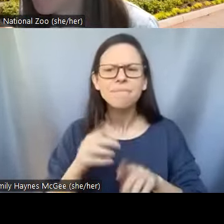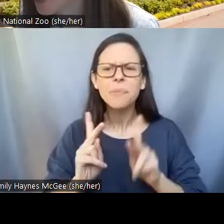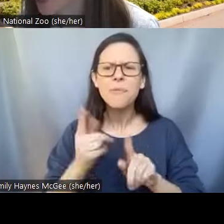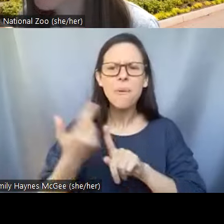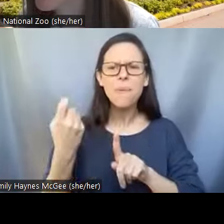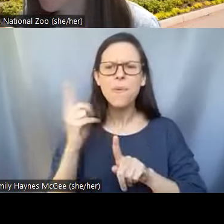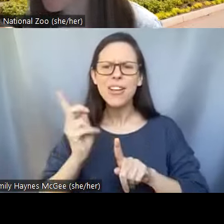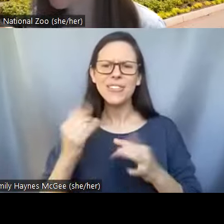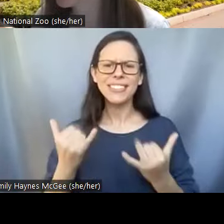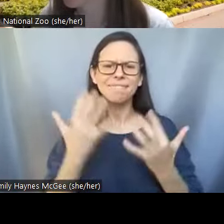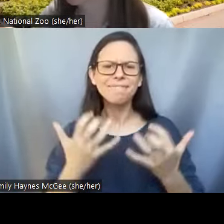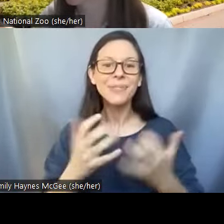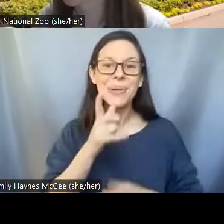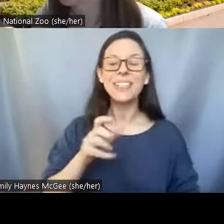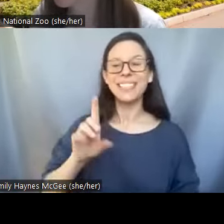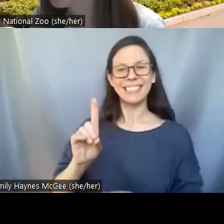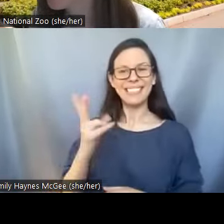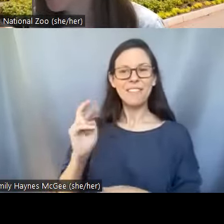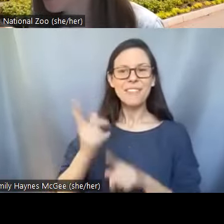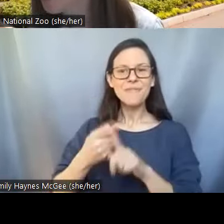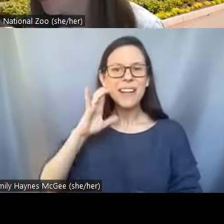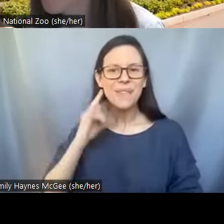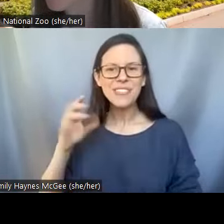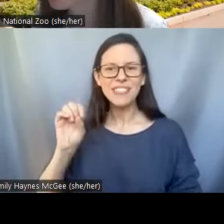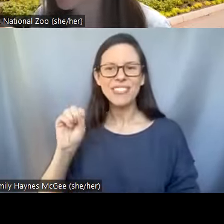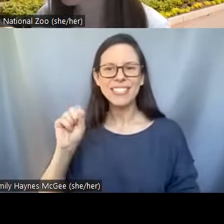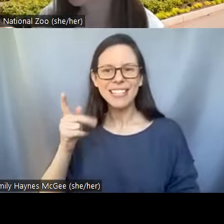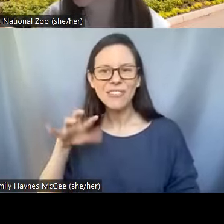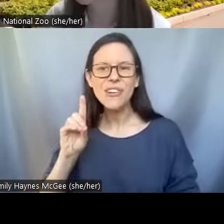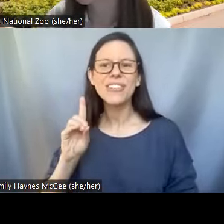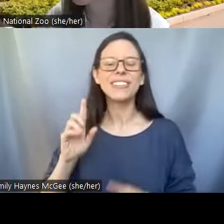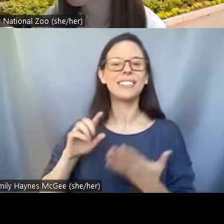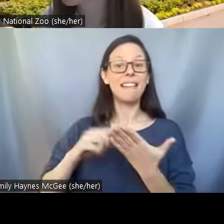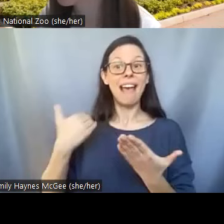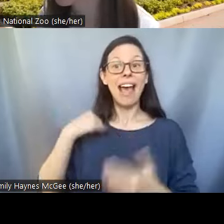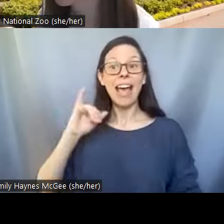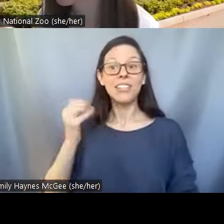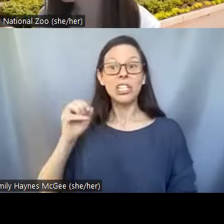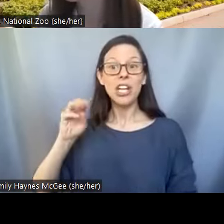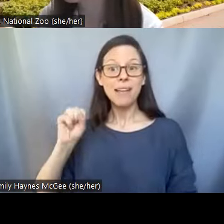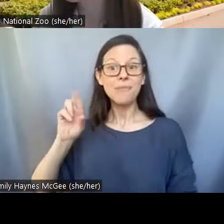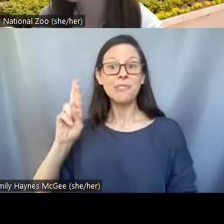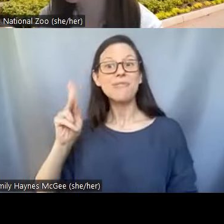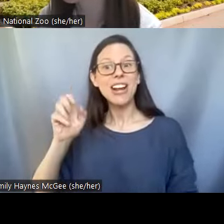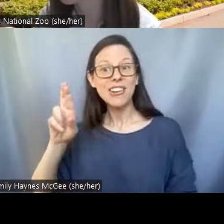we have Devin from Stanford, California, we have the James Rutter Middle School Colonial Virtual